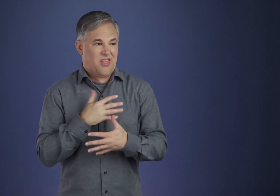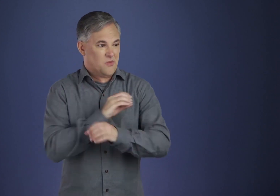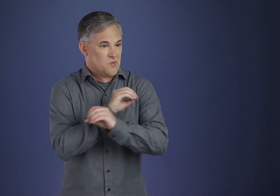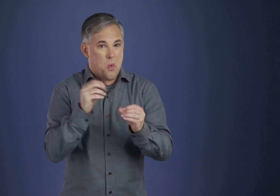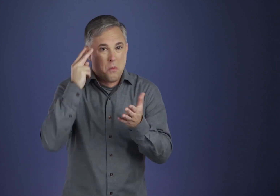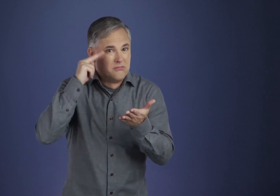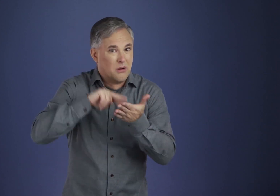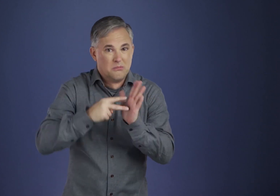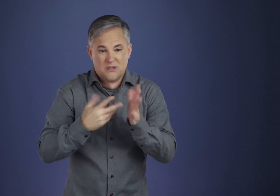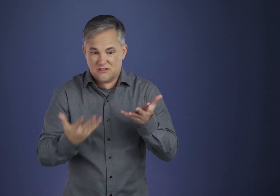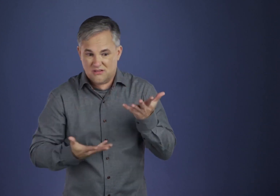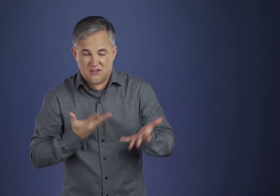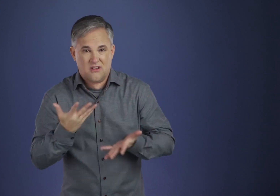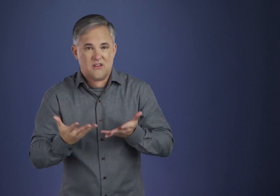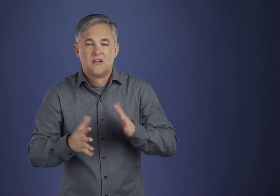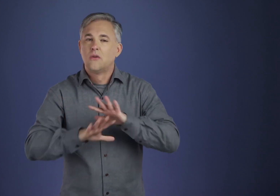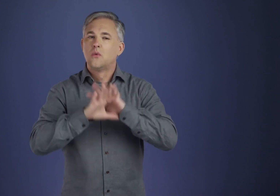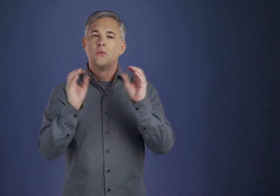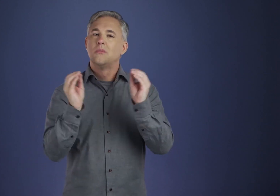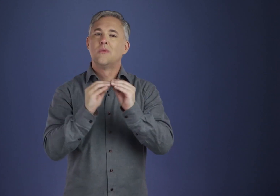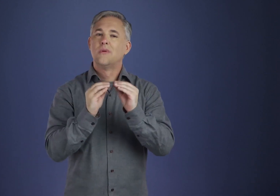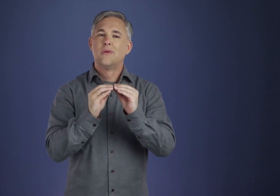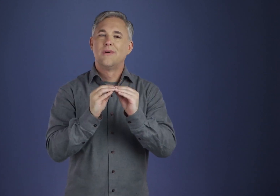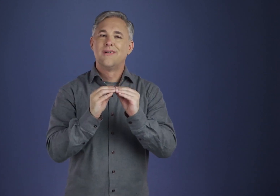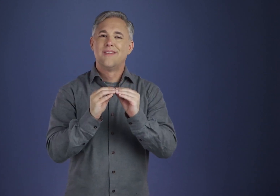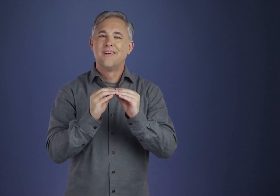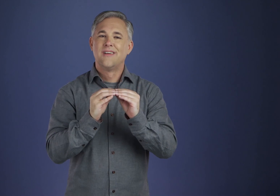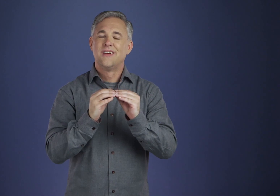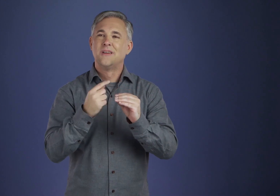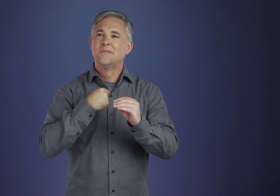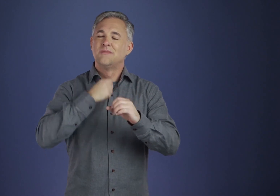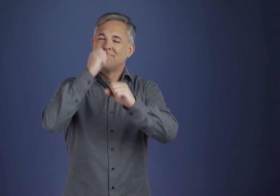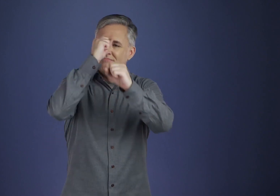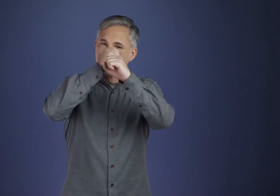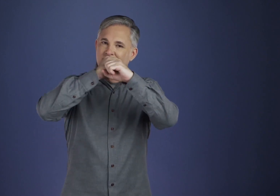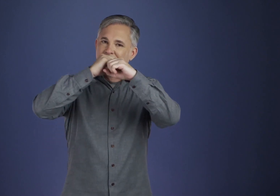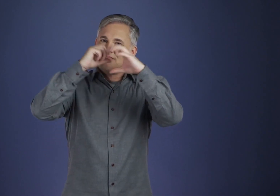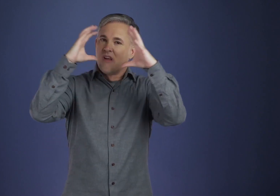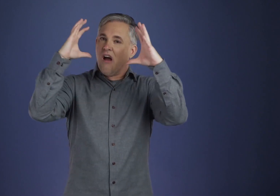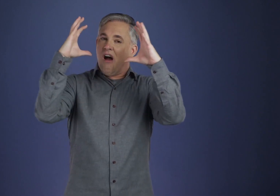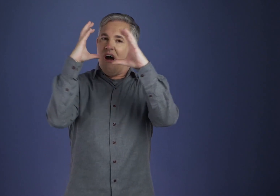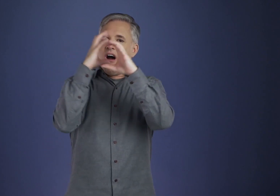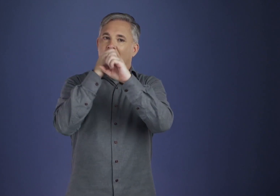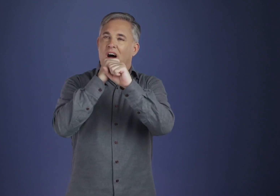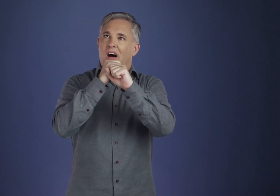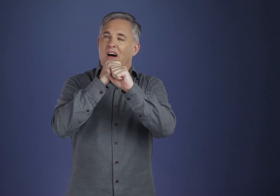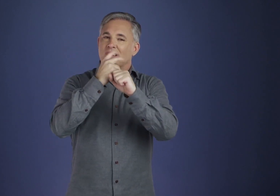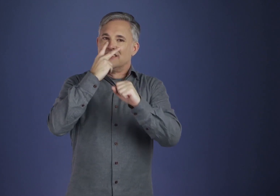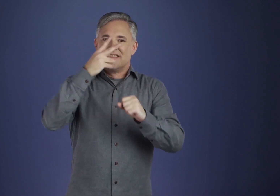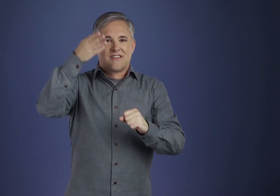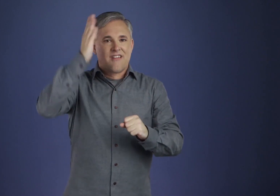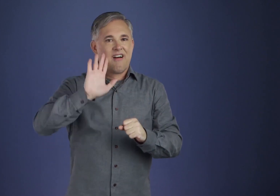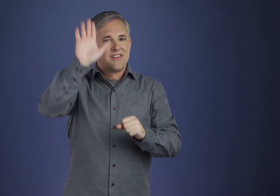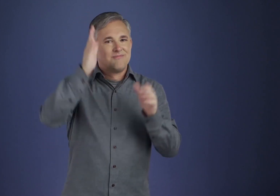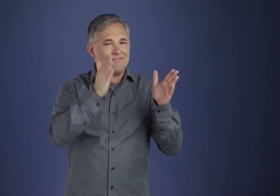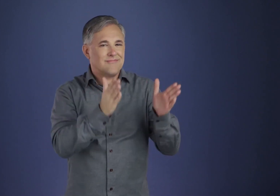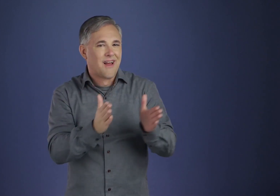The moment we catch even a glimpse of God's will, the moment we begin to see truth, justice,